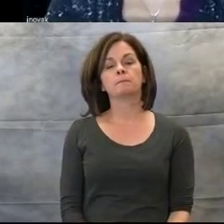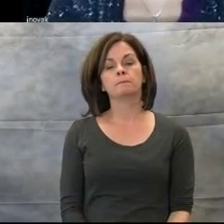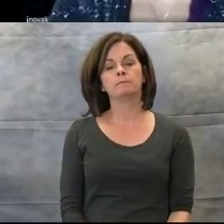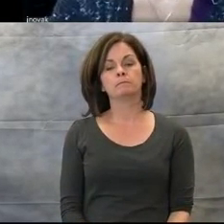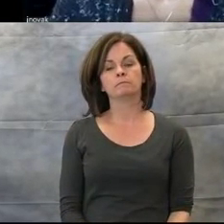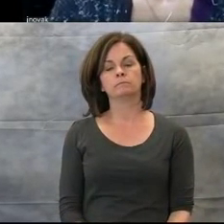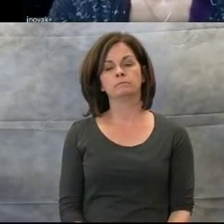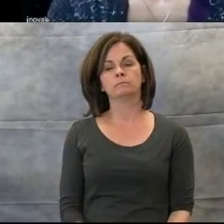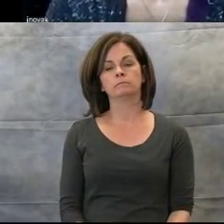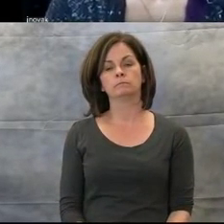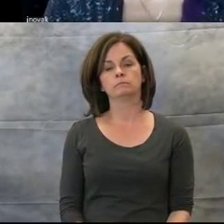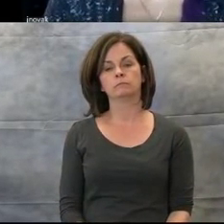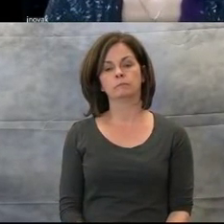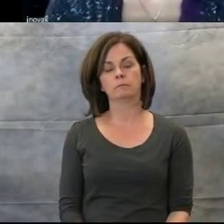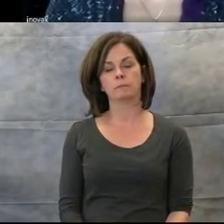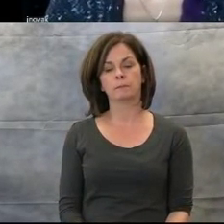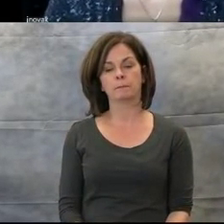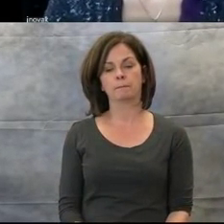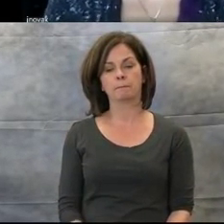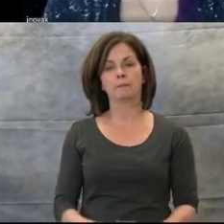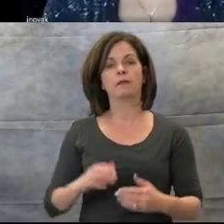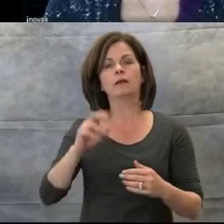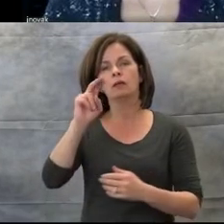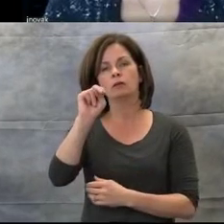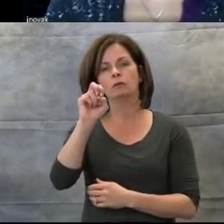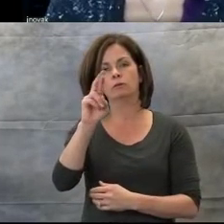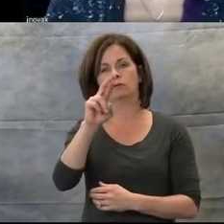A neuroscientist, Oliver Sacks, states in his book,